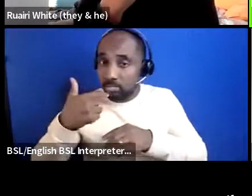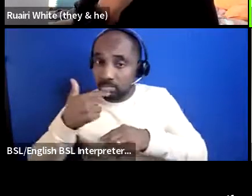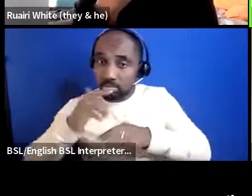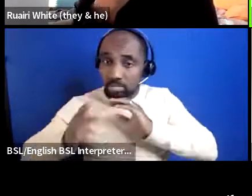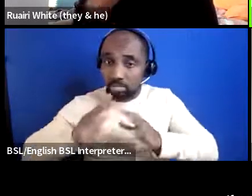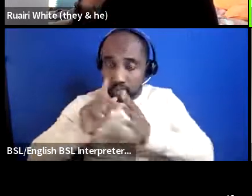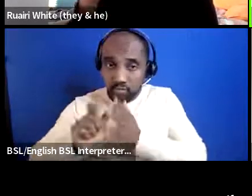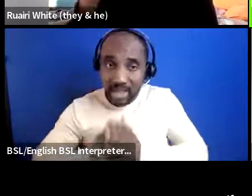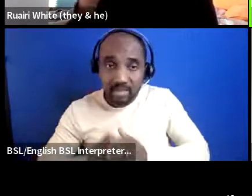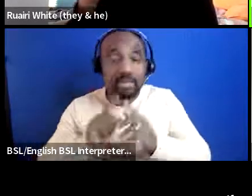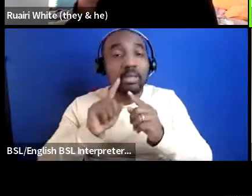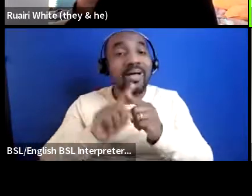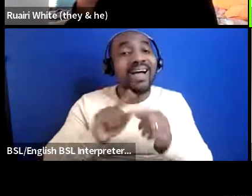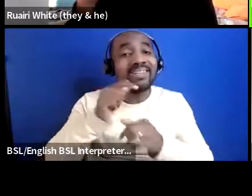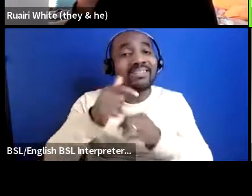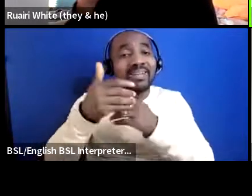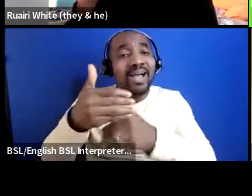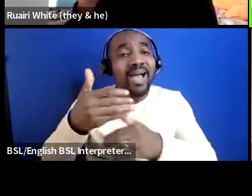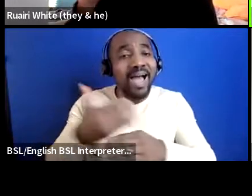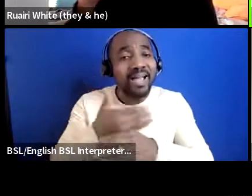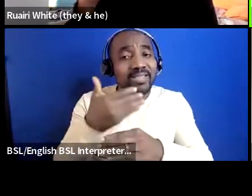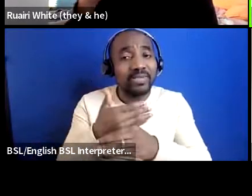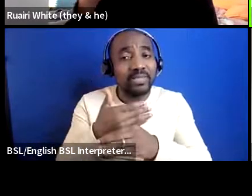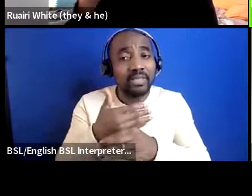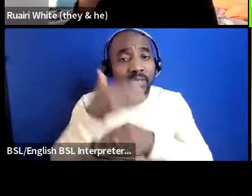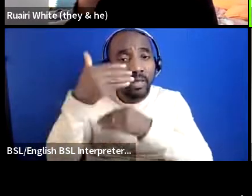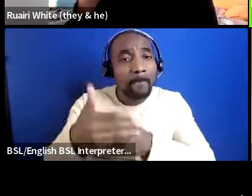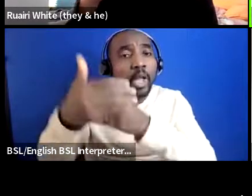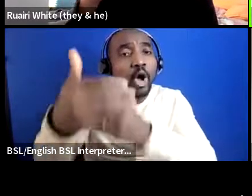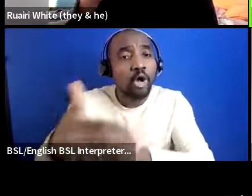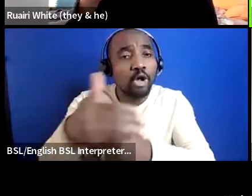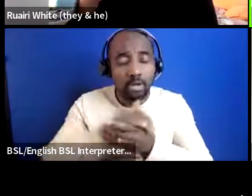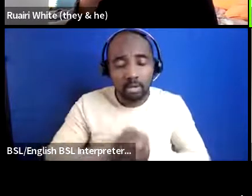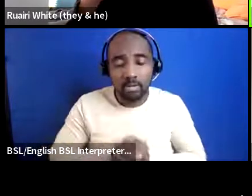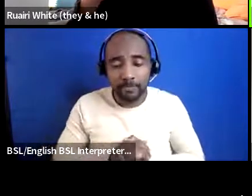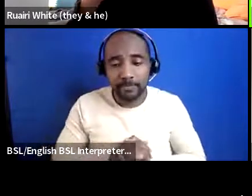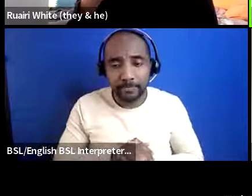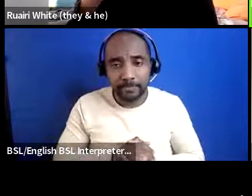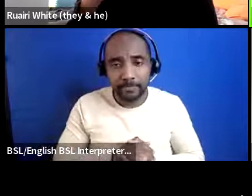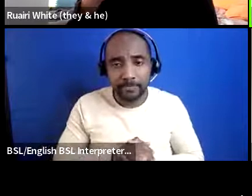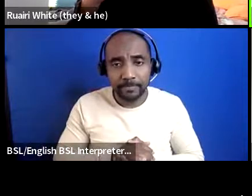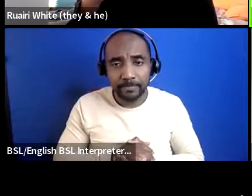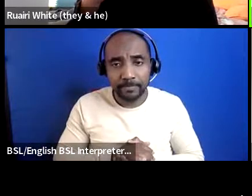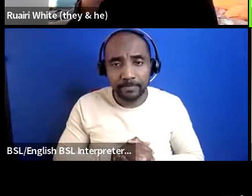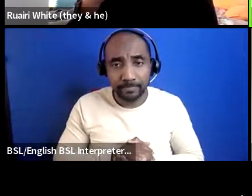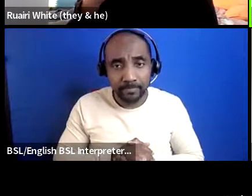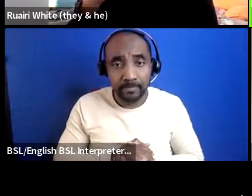block of activity um so we would usually kind of do some do some creative work have some kind